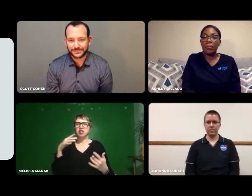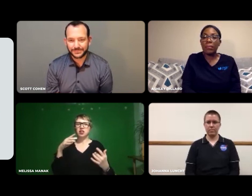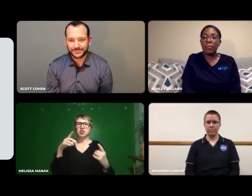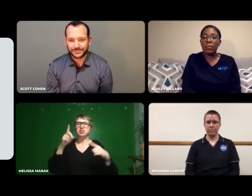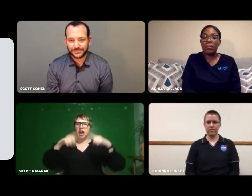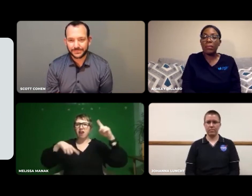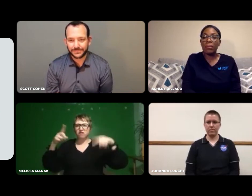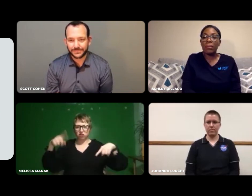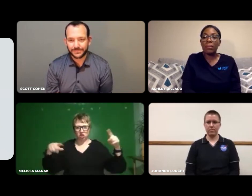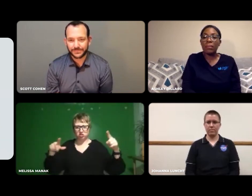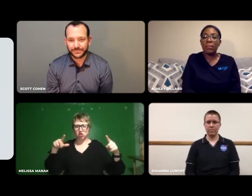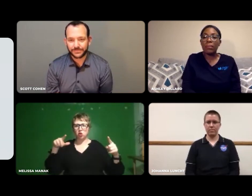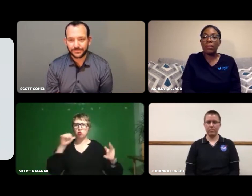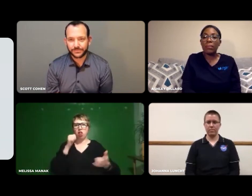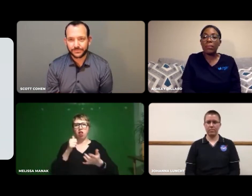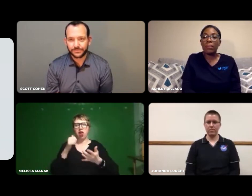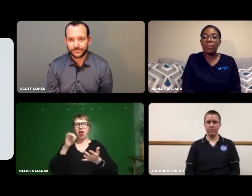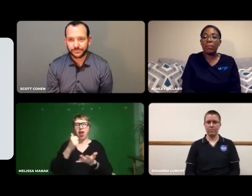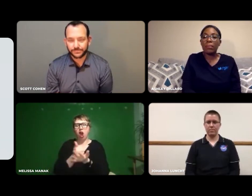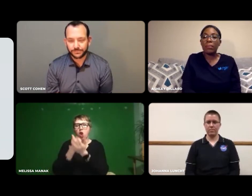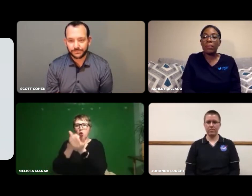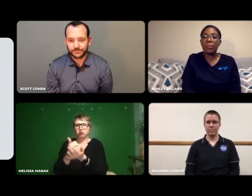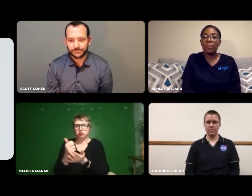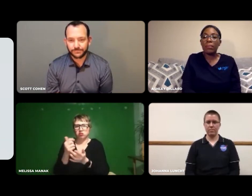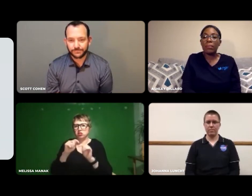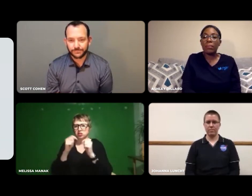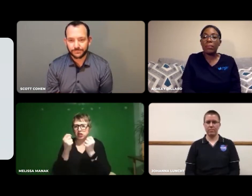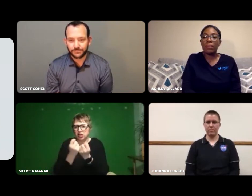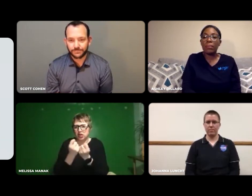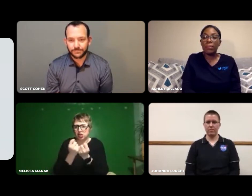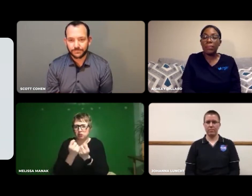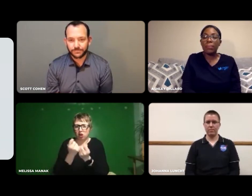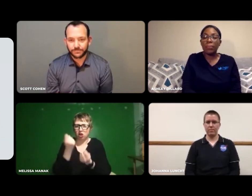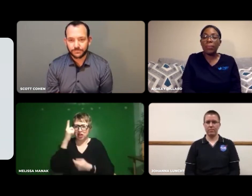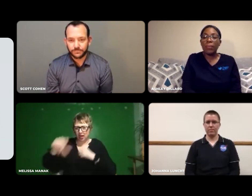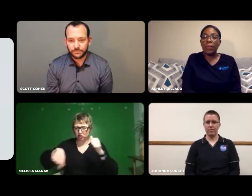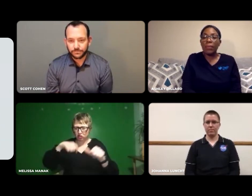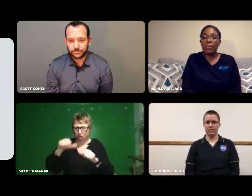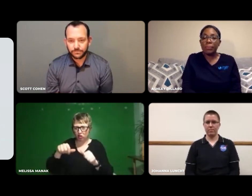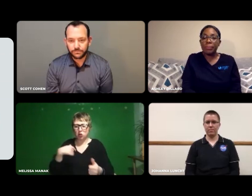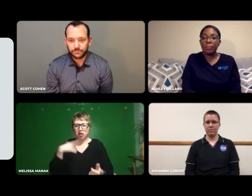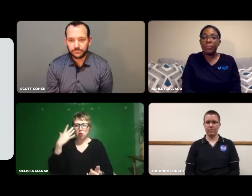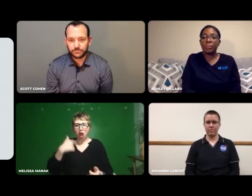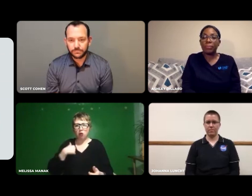At the same time, having diversity always helps a team understand each other better.